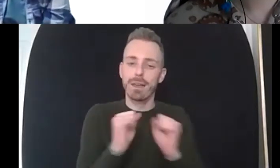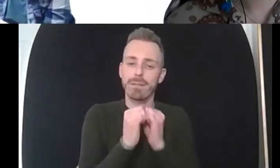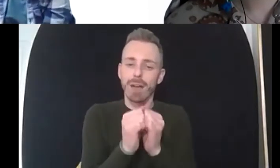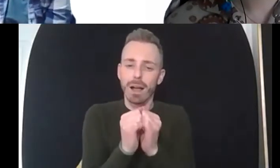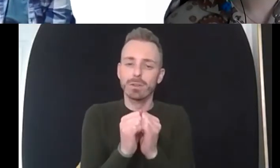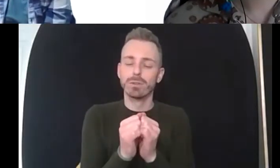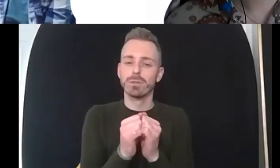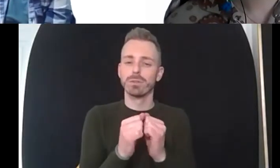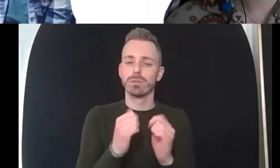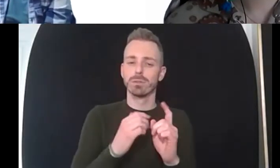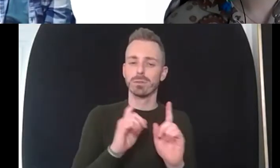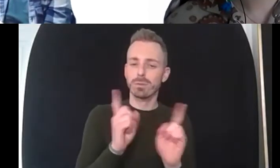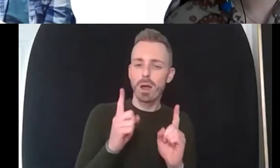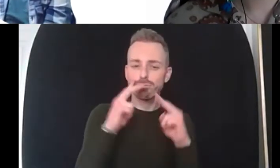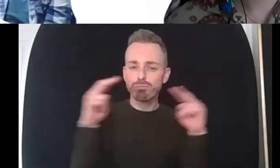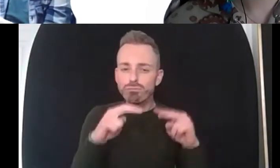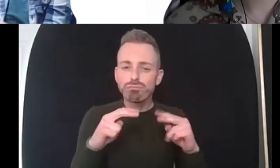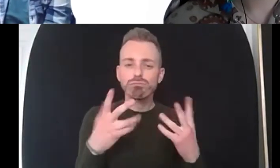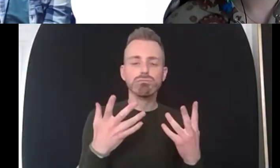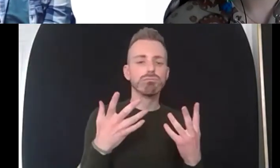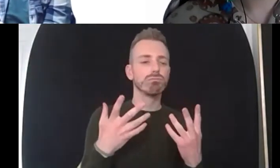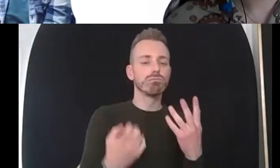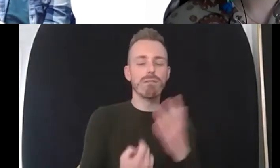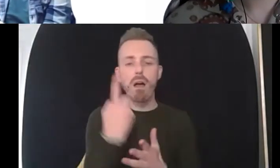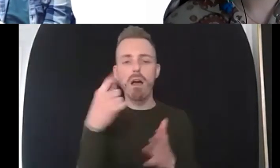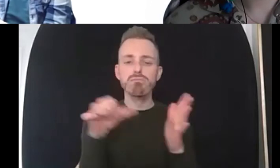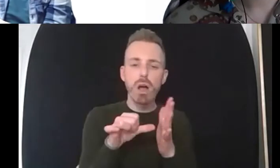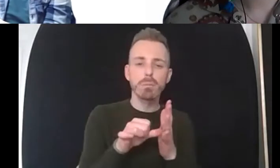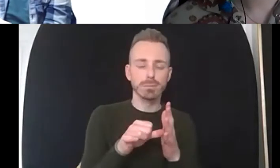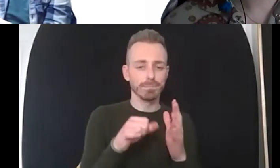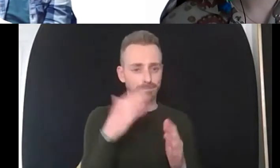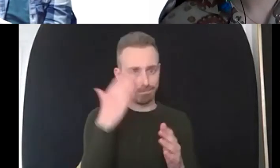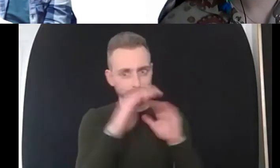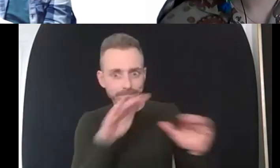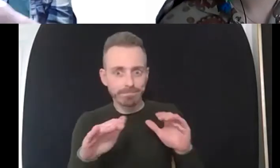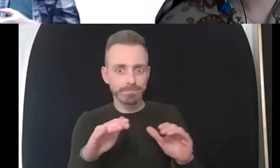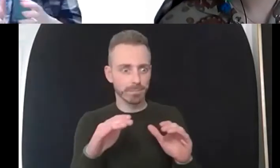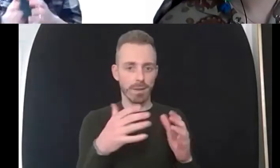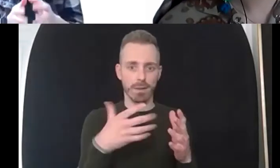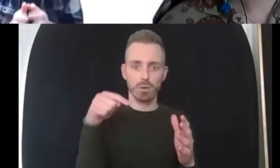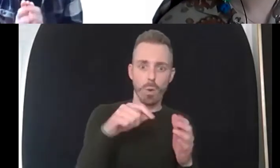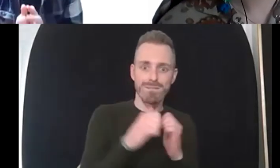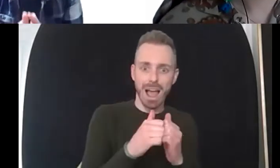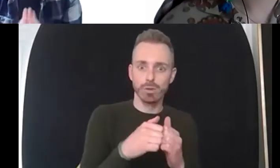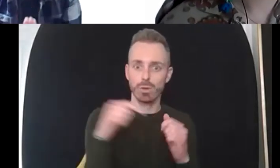move towards that um that goal if you like yeah that's the usefulness of having that conversation